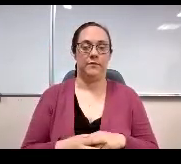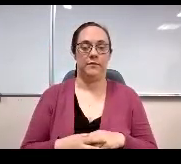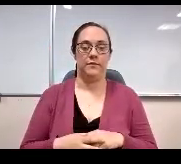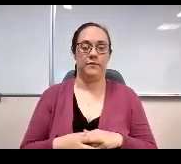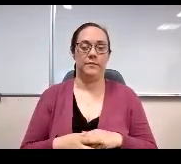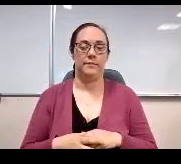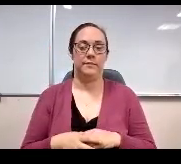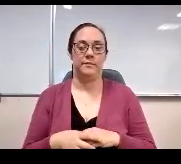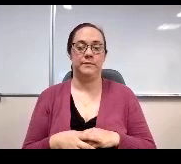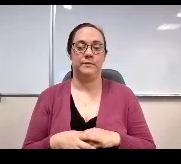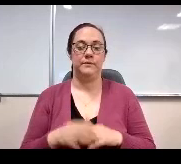Next slide, please.